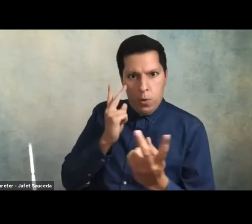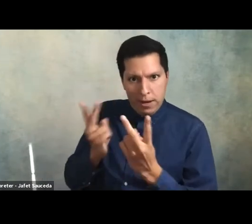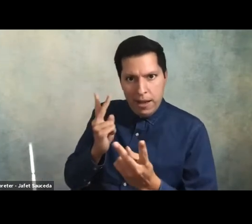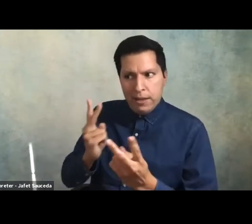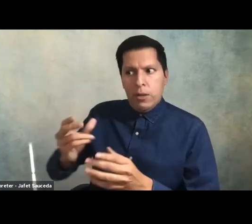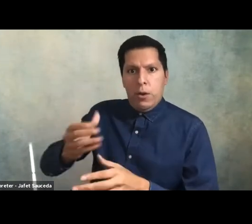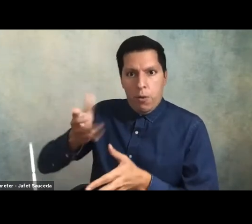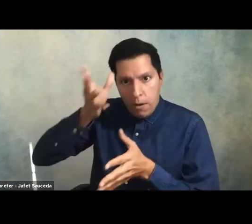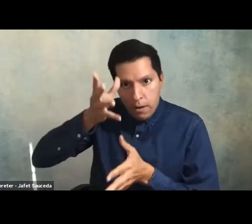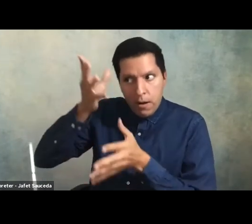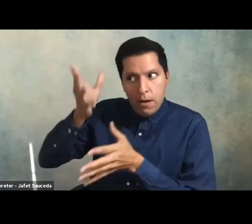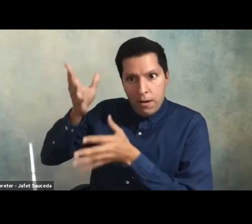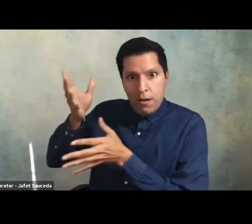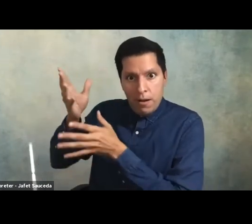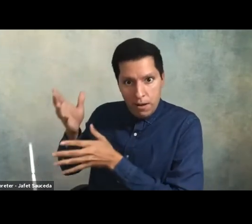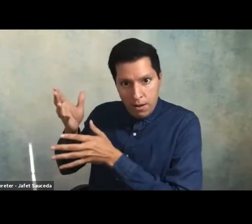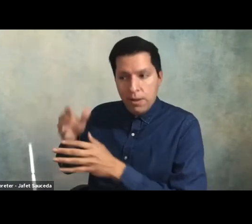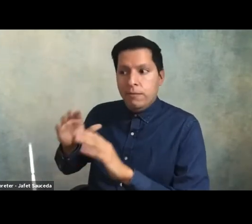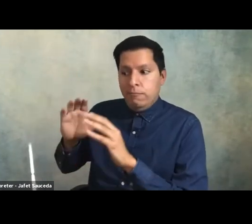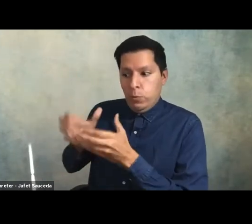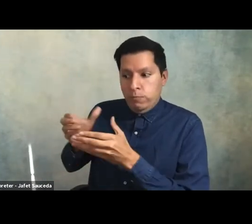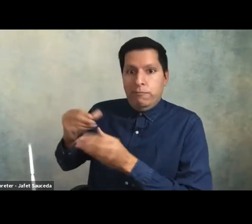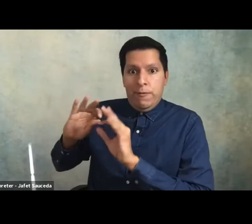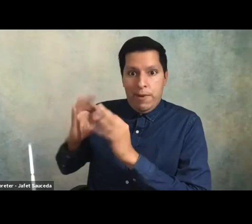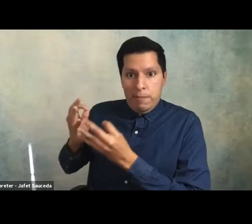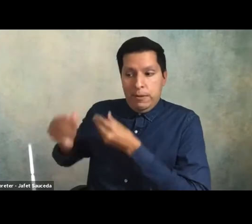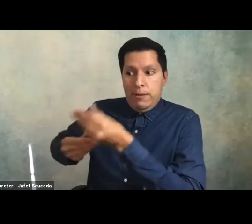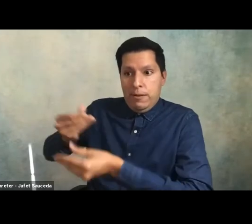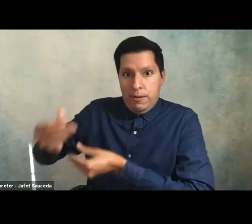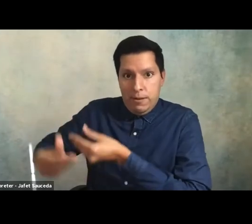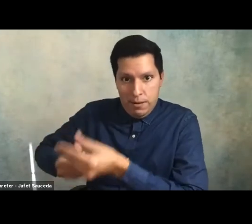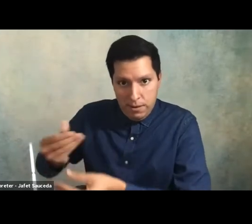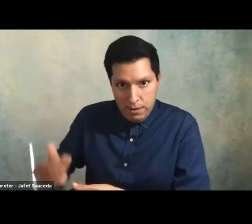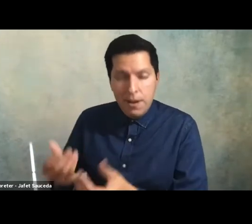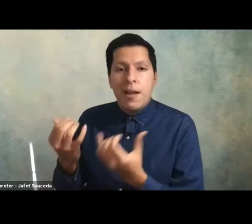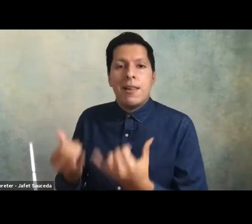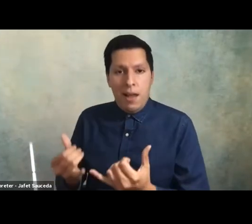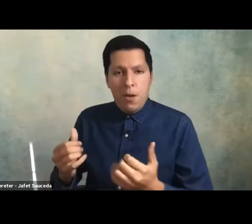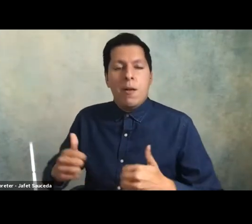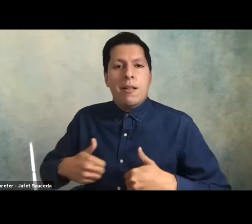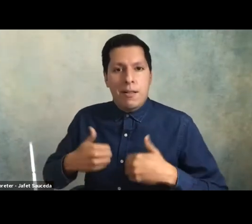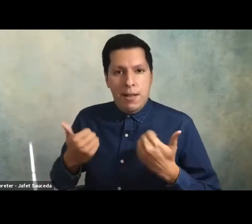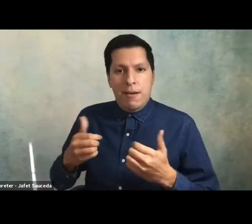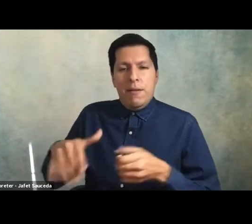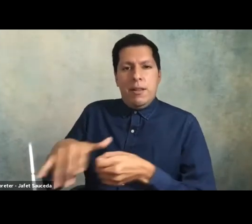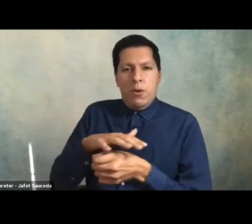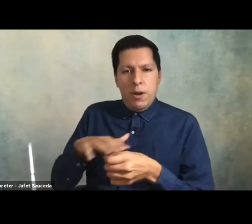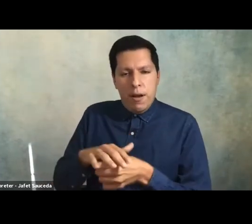and the Sesevitam descendants who are now who are the citizens of the Fernandeño tataviam